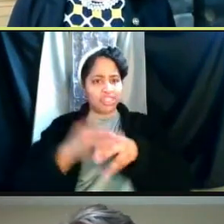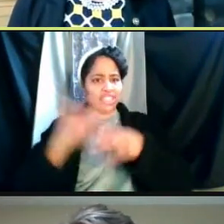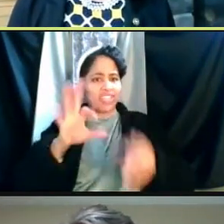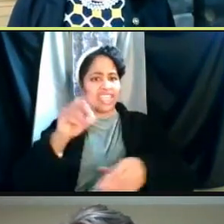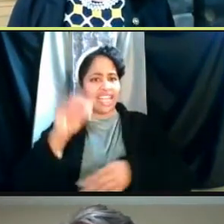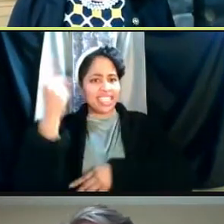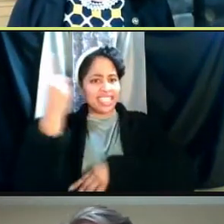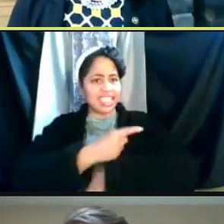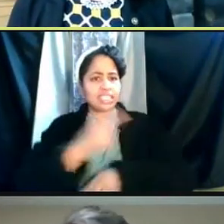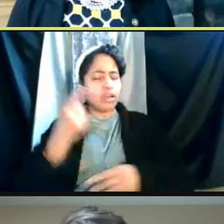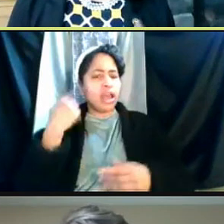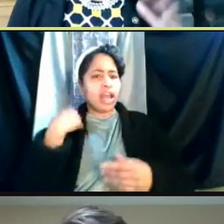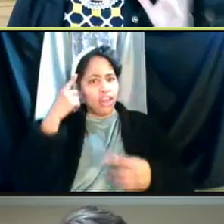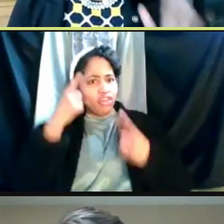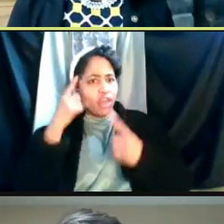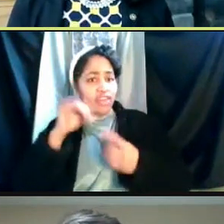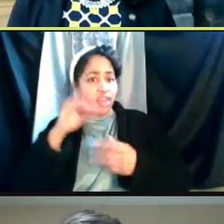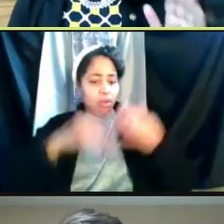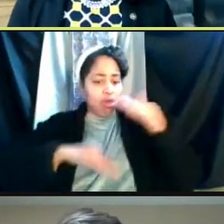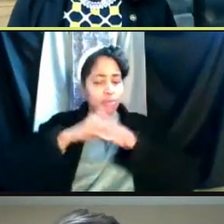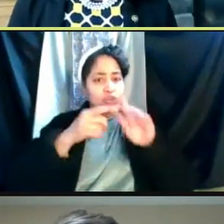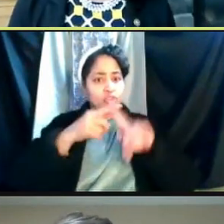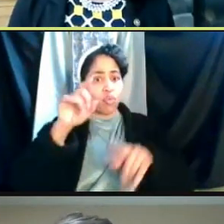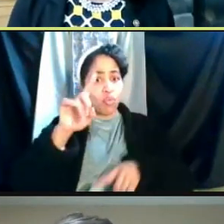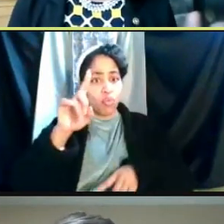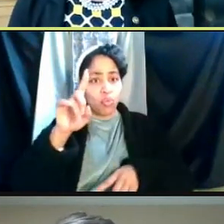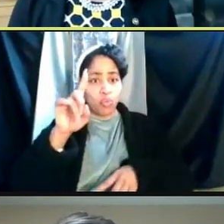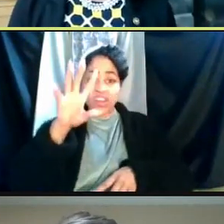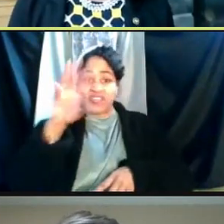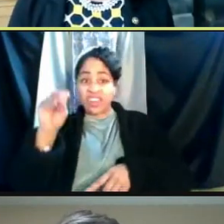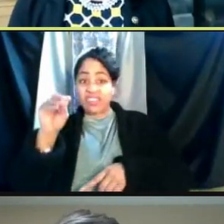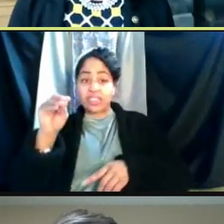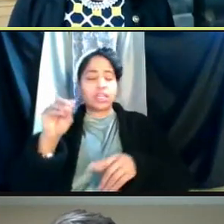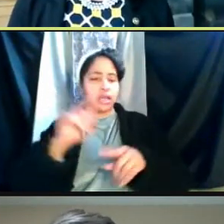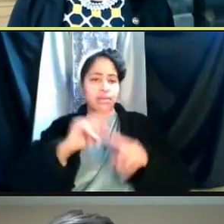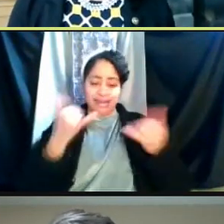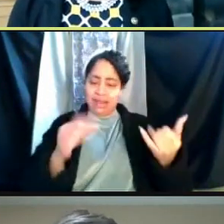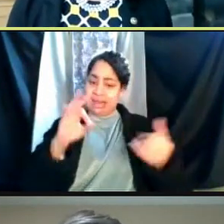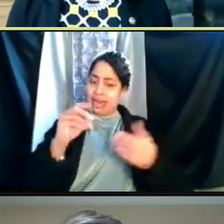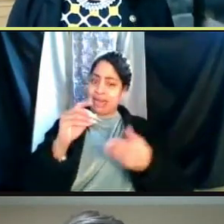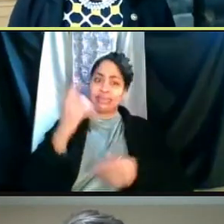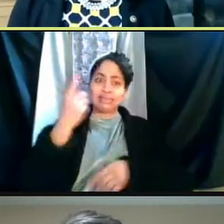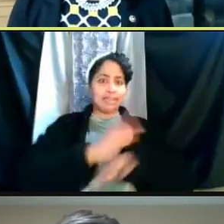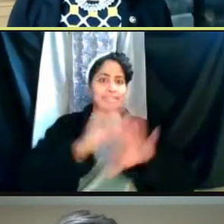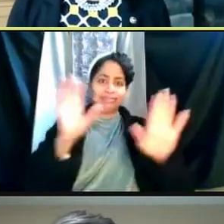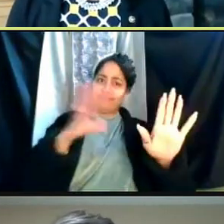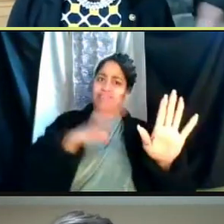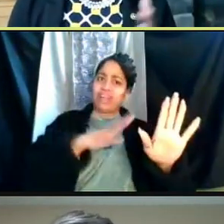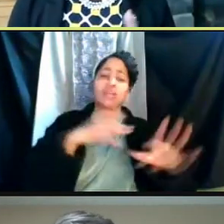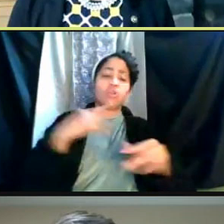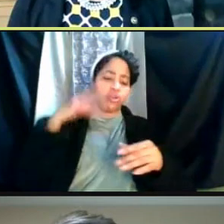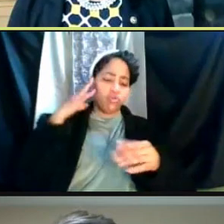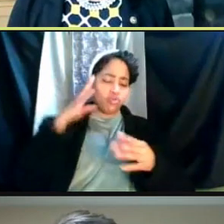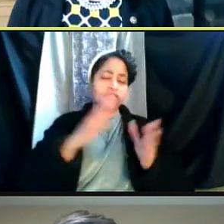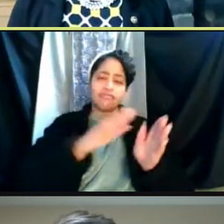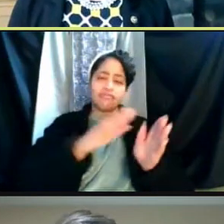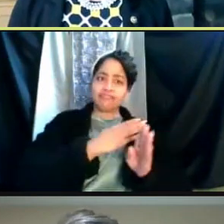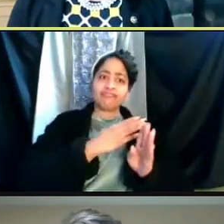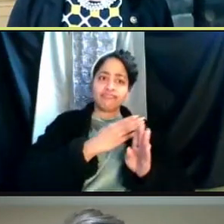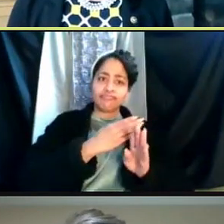that that's gonna go to 150, but right now it's 90 days. And so we're at that and we're gonna evolve as the science evolves.